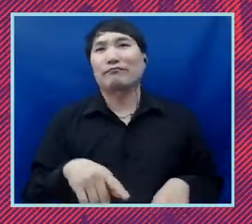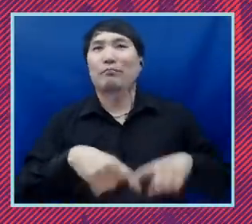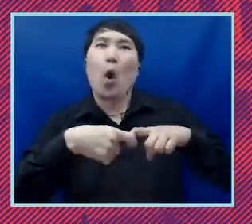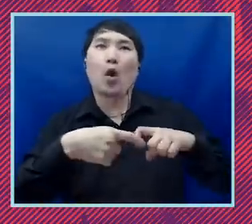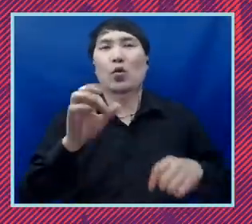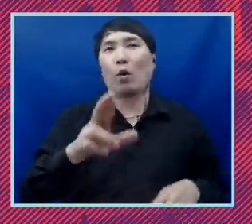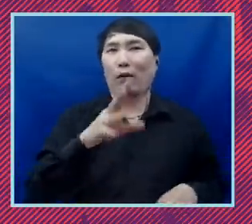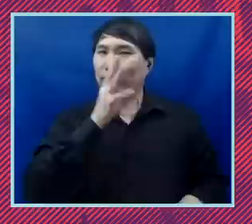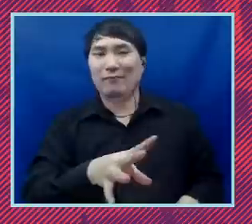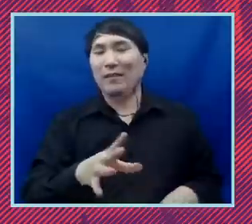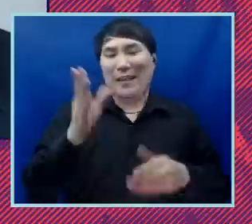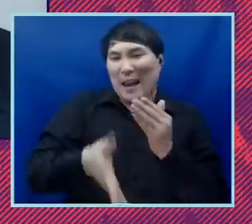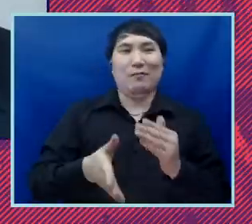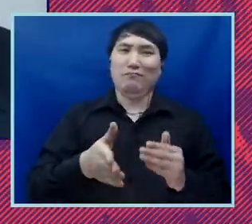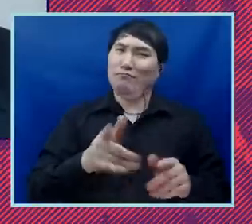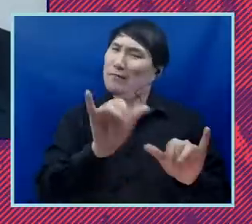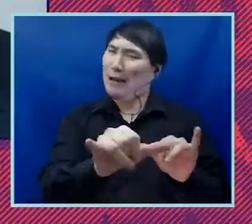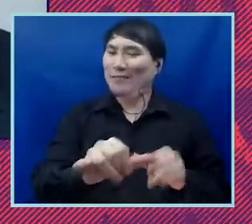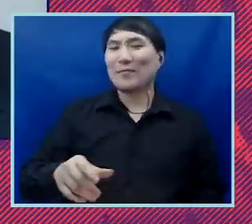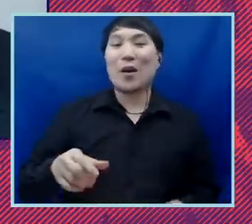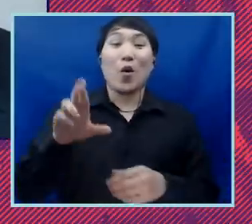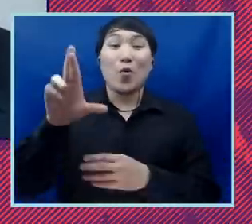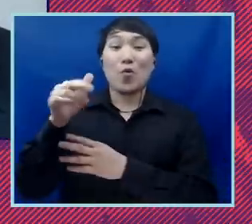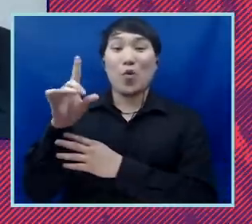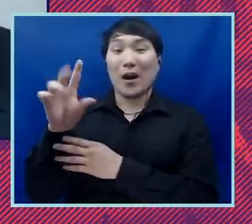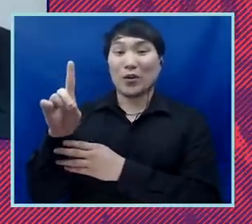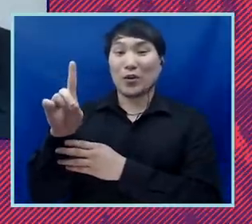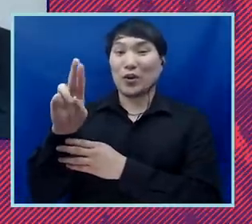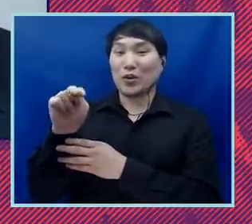broadcast. But let me introduce you to Ronald Newman, the National Political Director of the